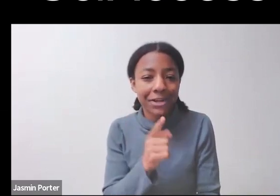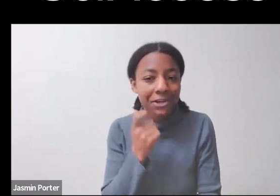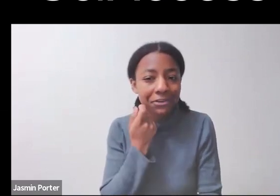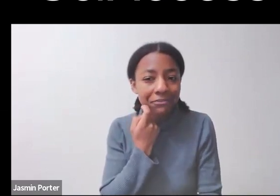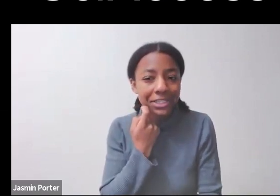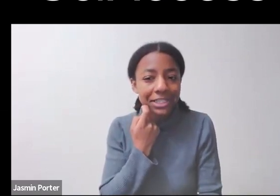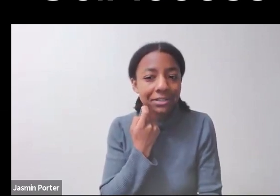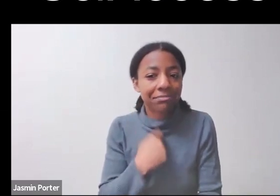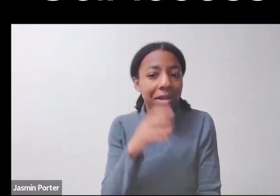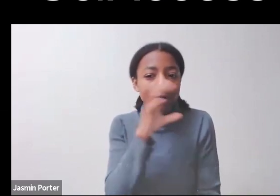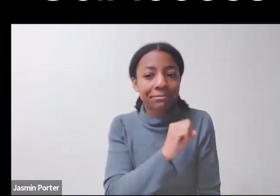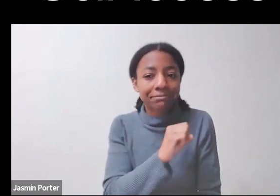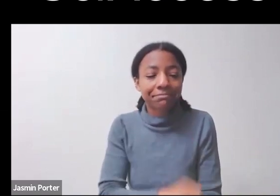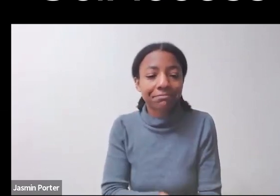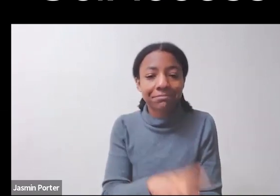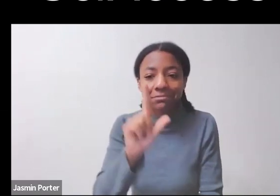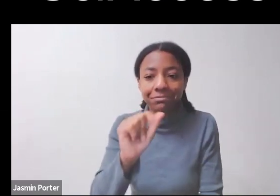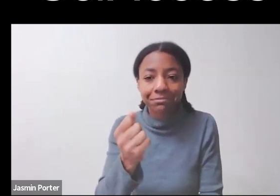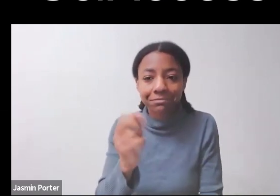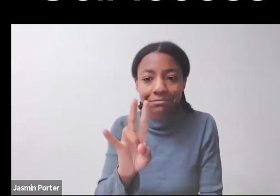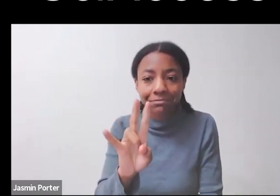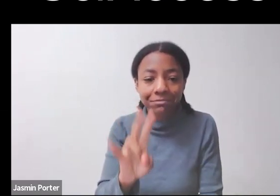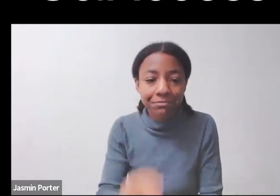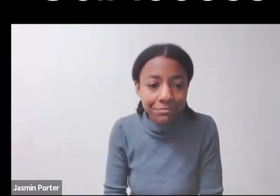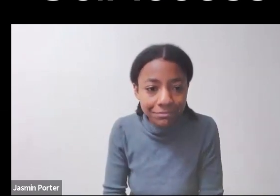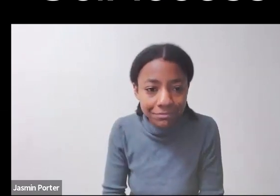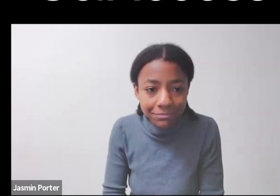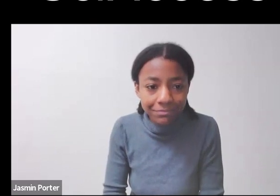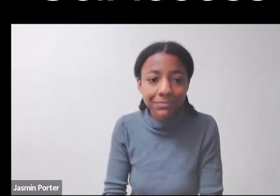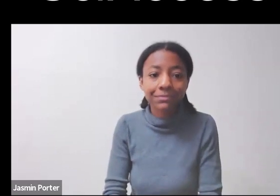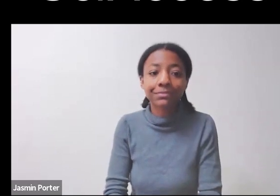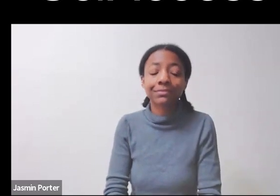and just looking at people with disabilities are a small percentage of the STEM workforce.